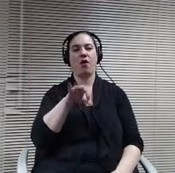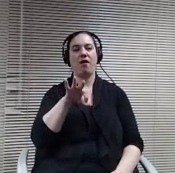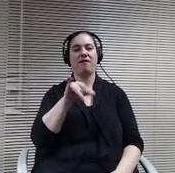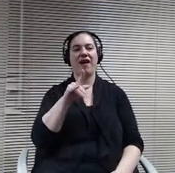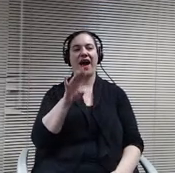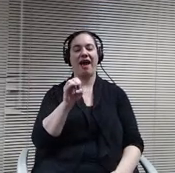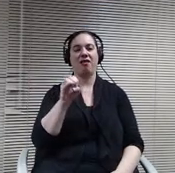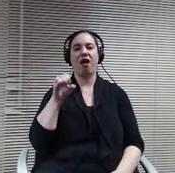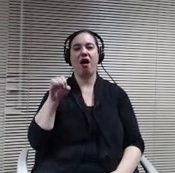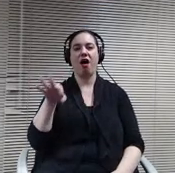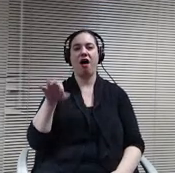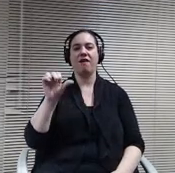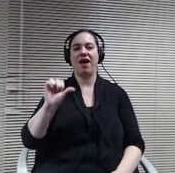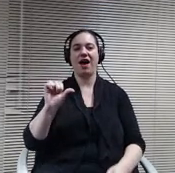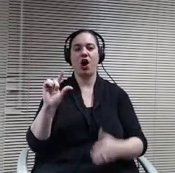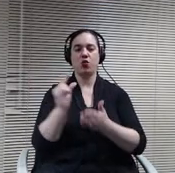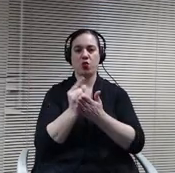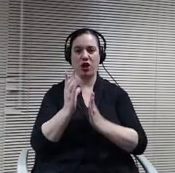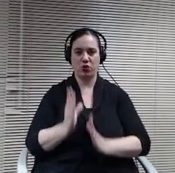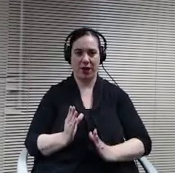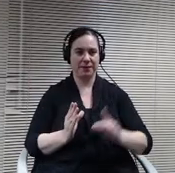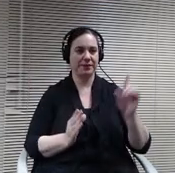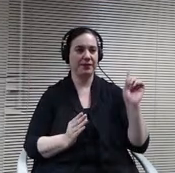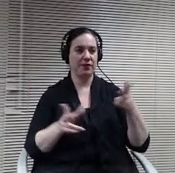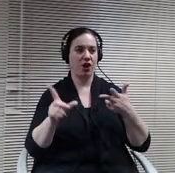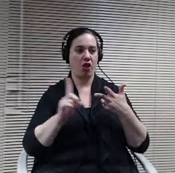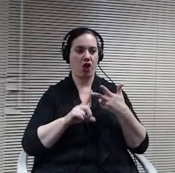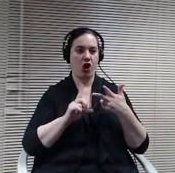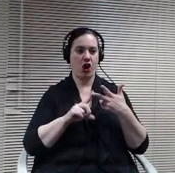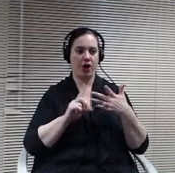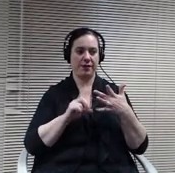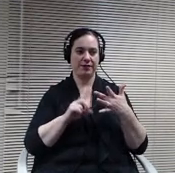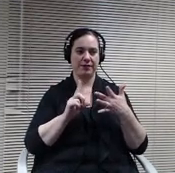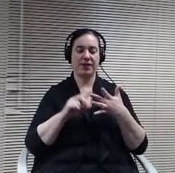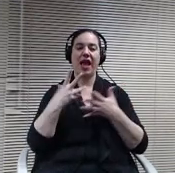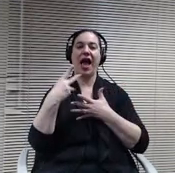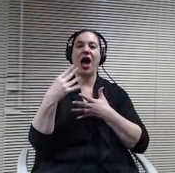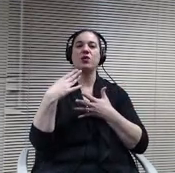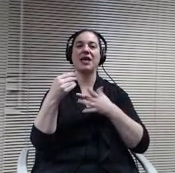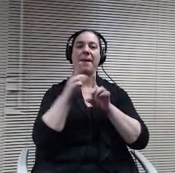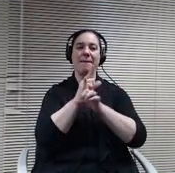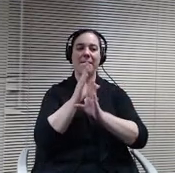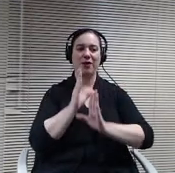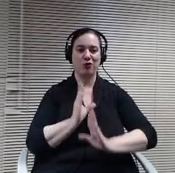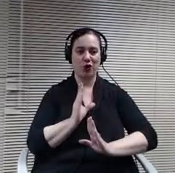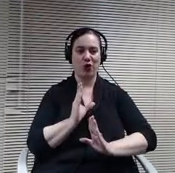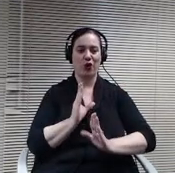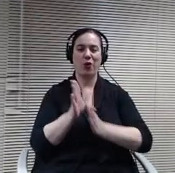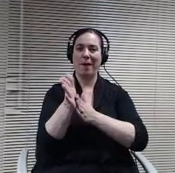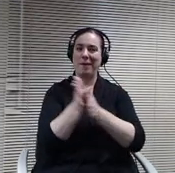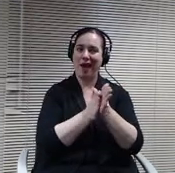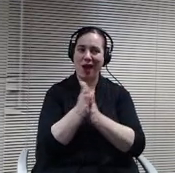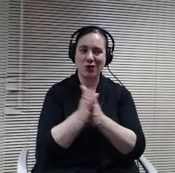of the third bullet which is outside mentor in the area of passion. That's something that happens within this. There's